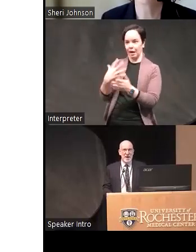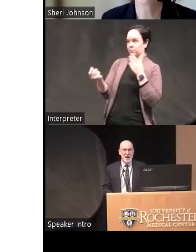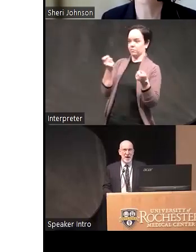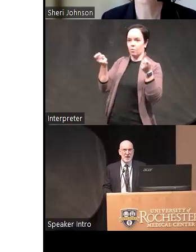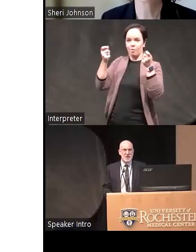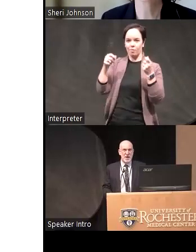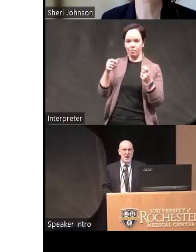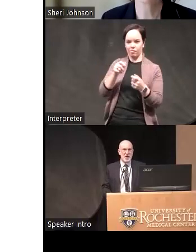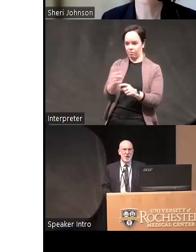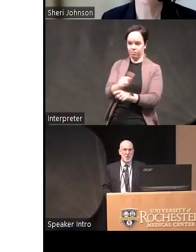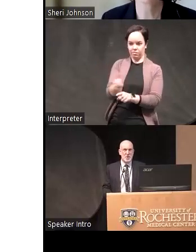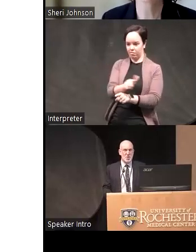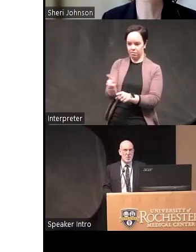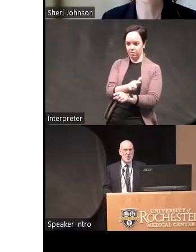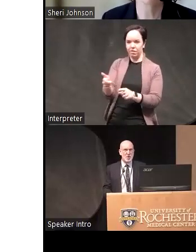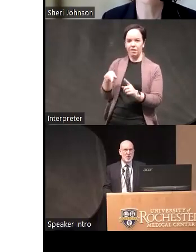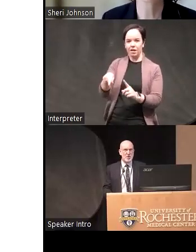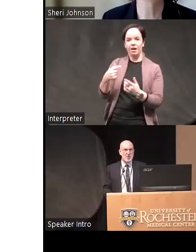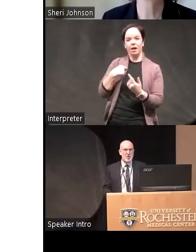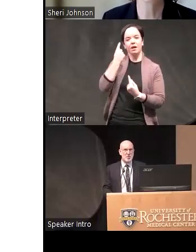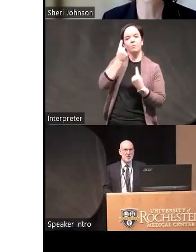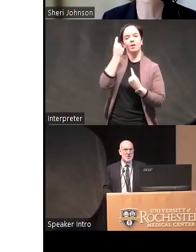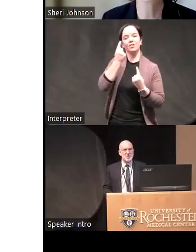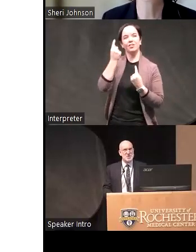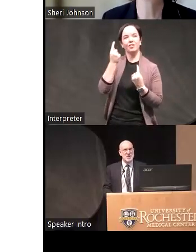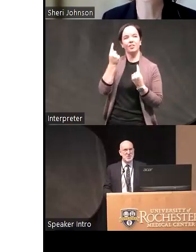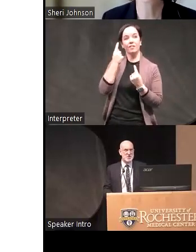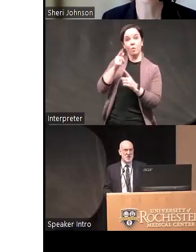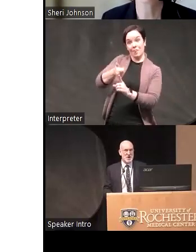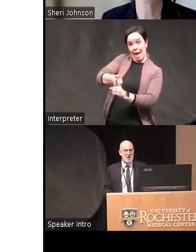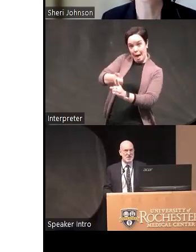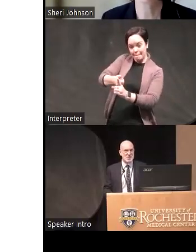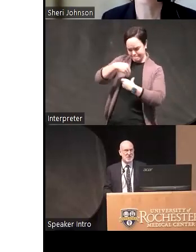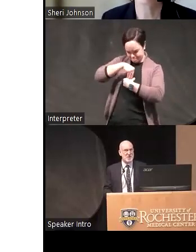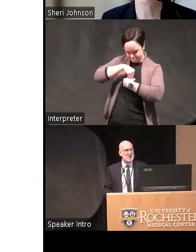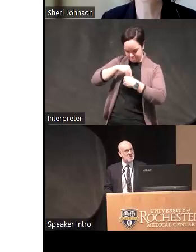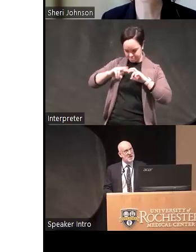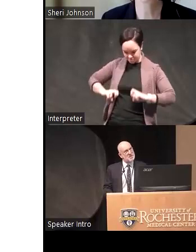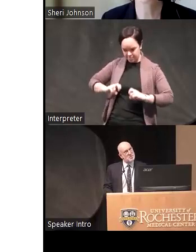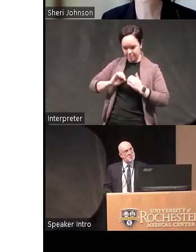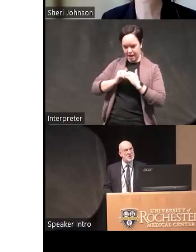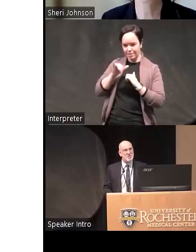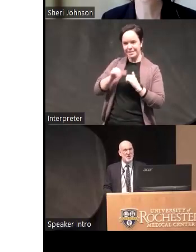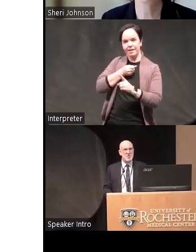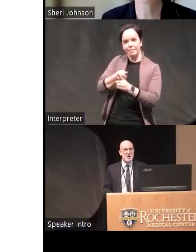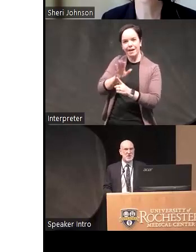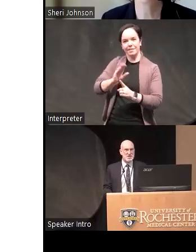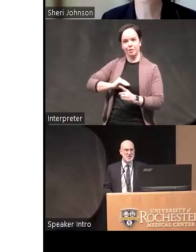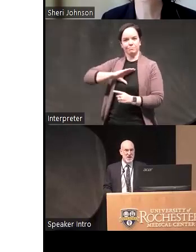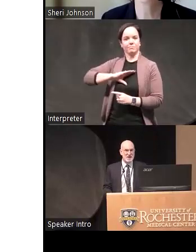and I I wondered well what what does that do to self-concept and what vulnerabilities does that